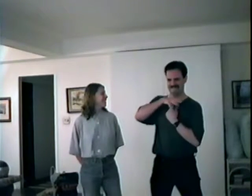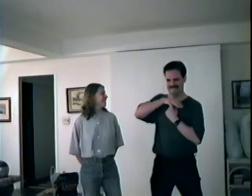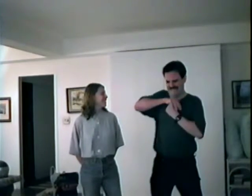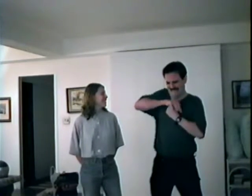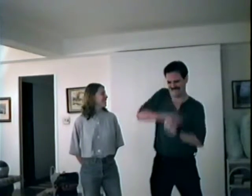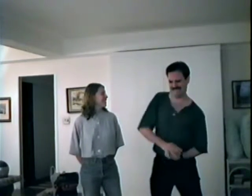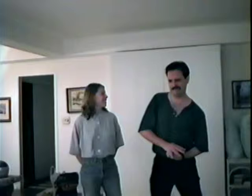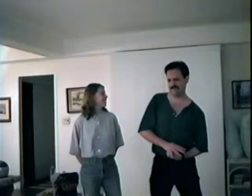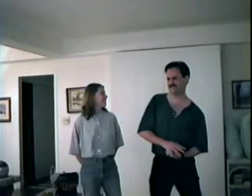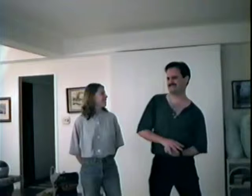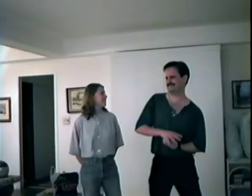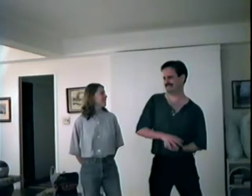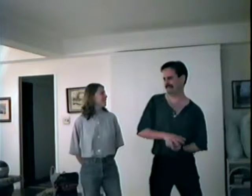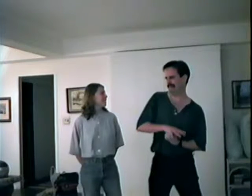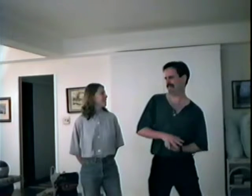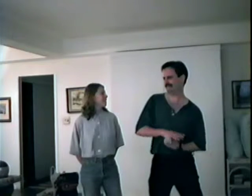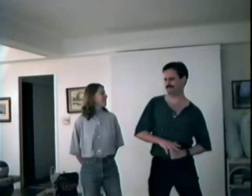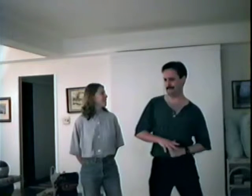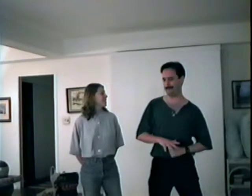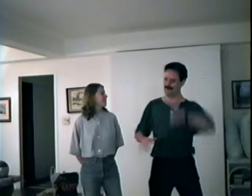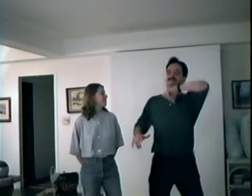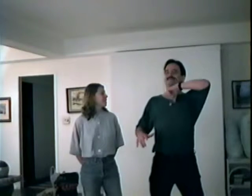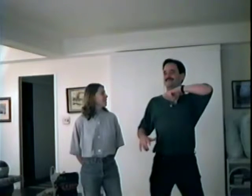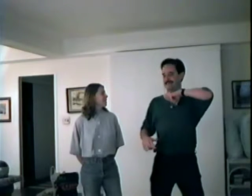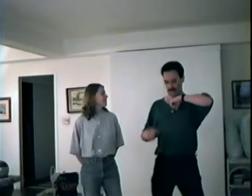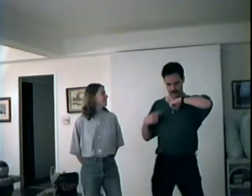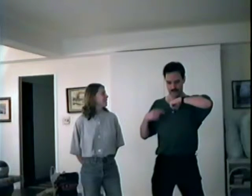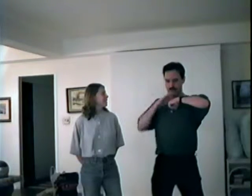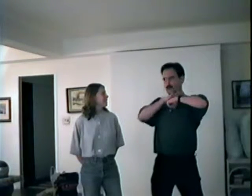I can't keep still! I'm bursting with pride